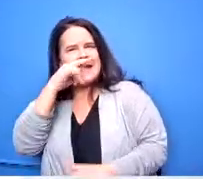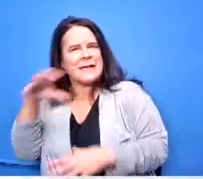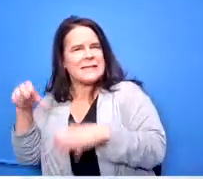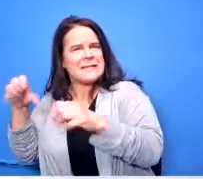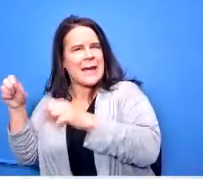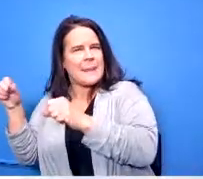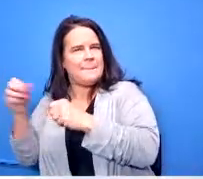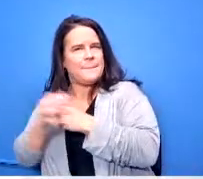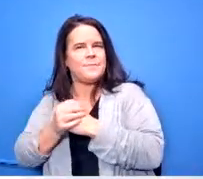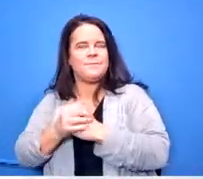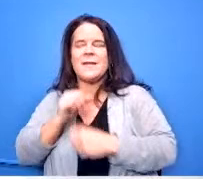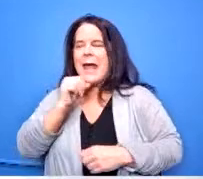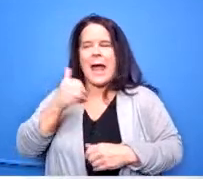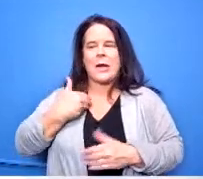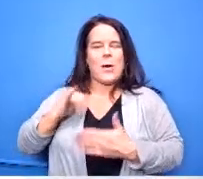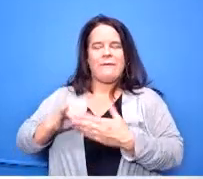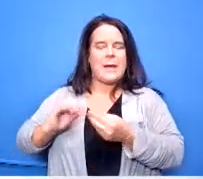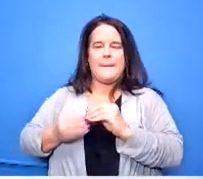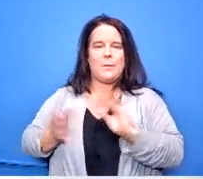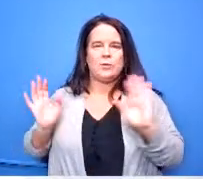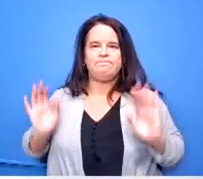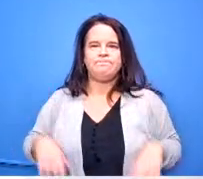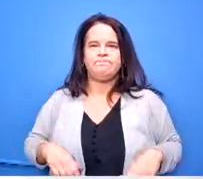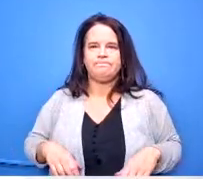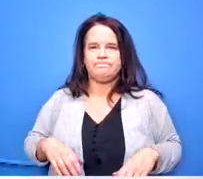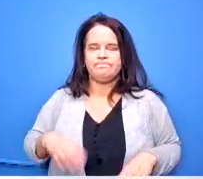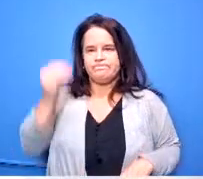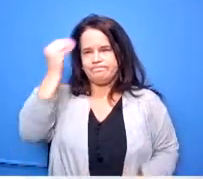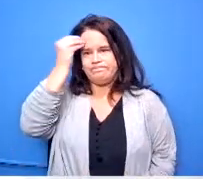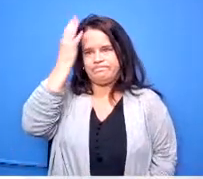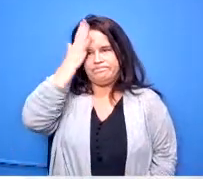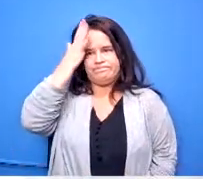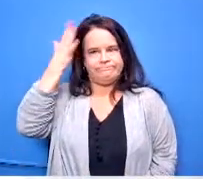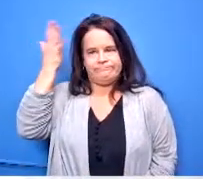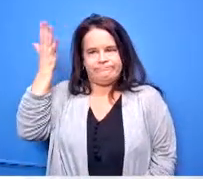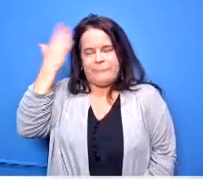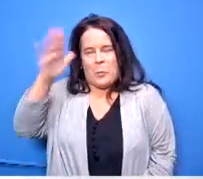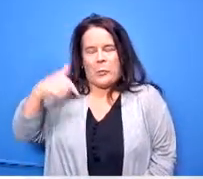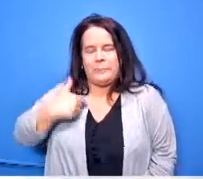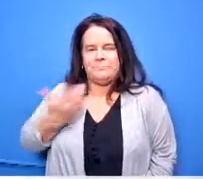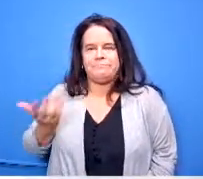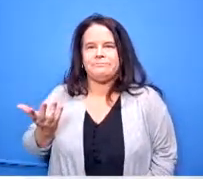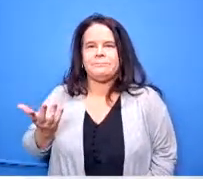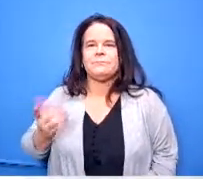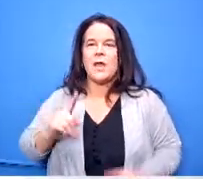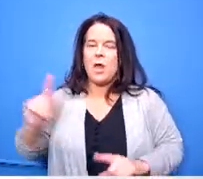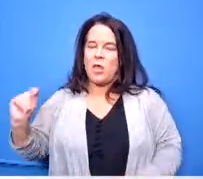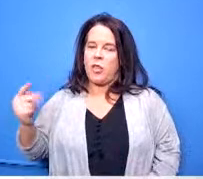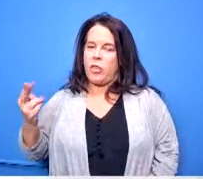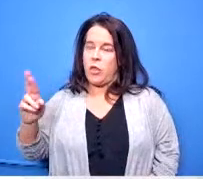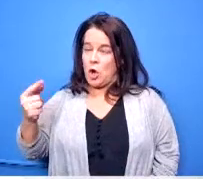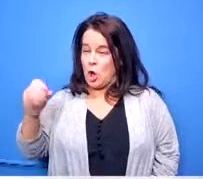uh i don't have those numbers in my head but um at thurgood marshall they have two courses